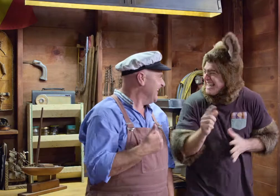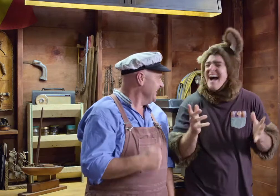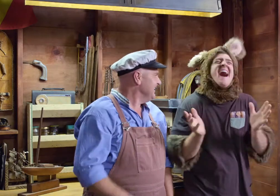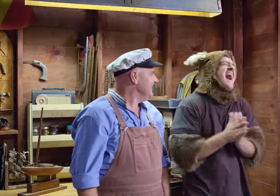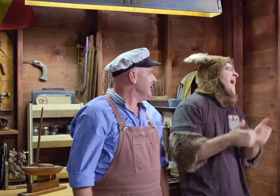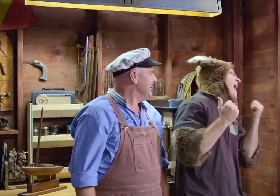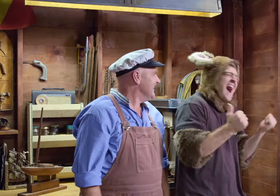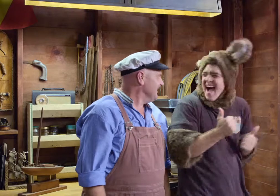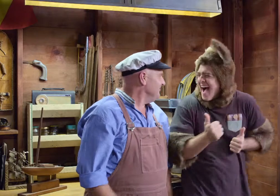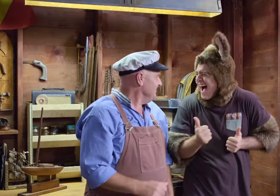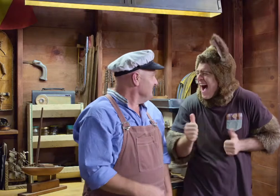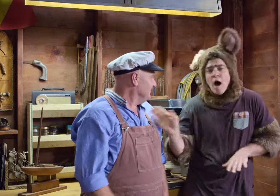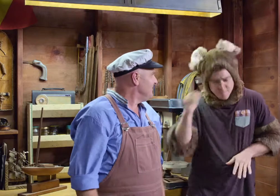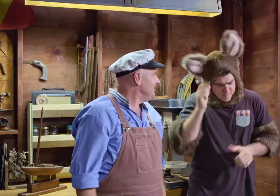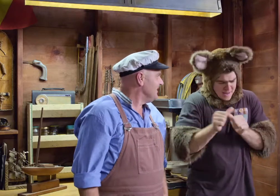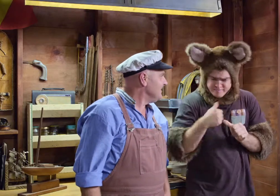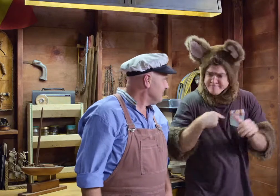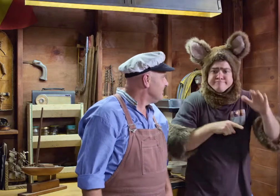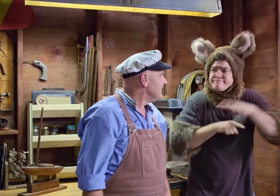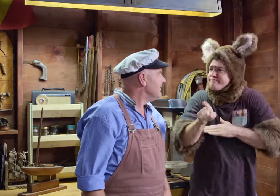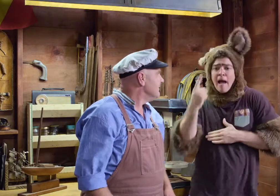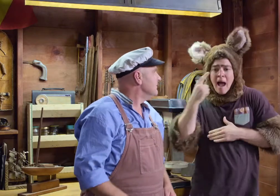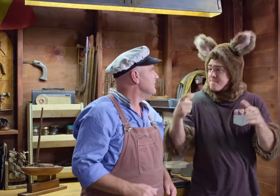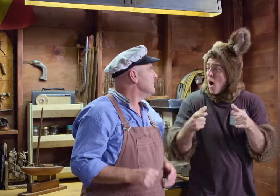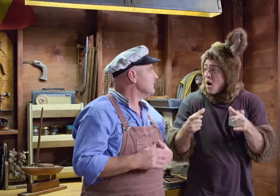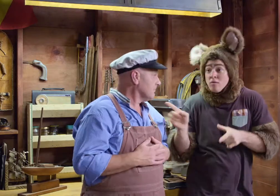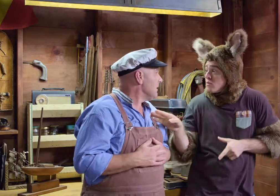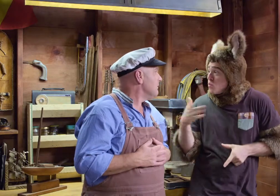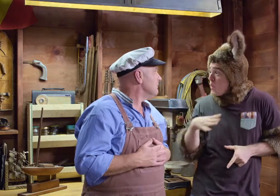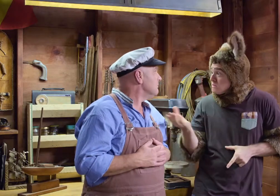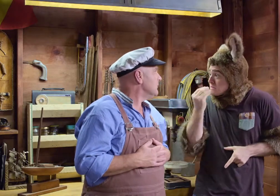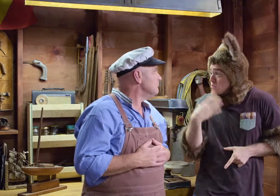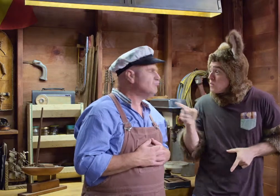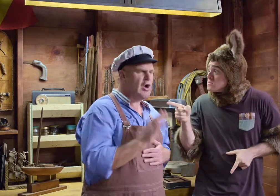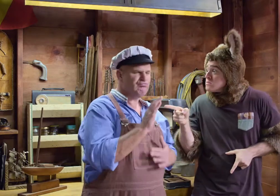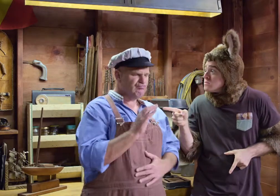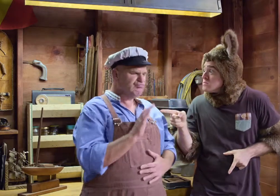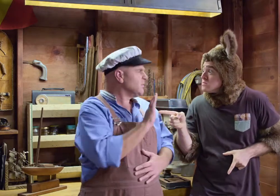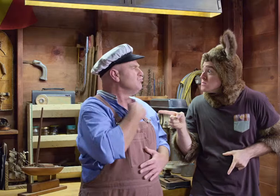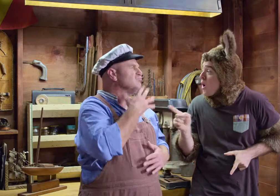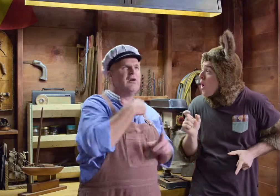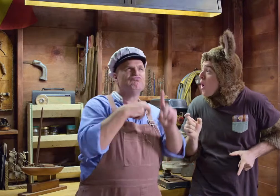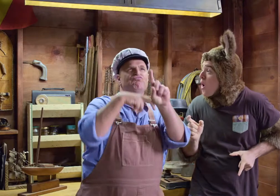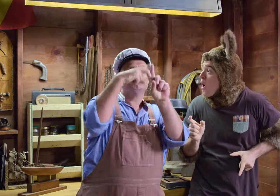That's great. Right. Well, I'd better go and see if the pie's ready. Do you want to come and eat some? Oh, no, Possum.